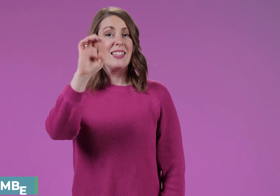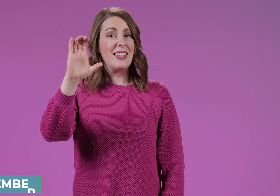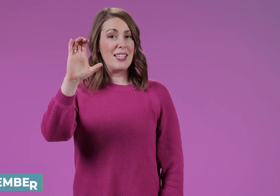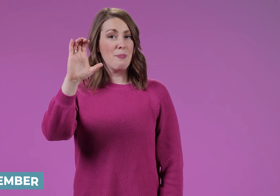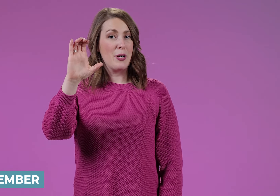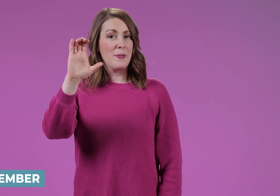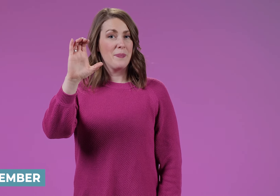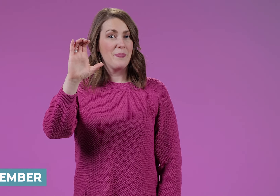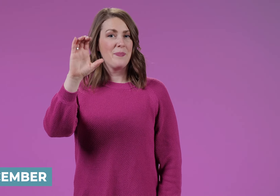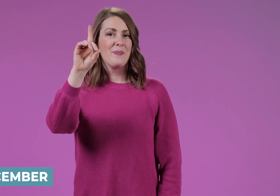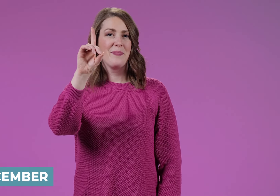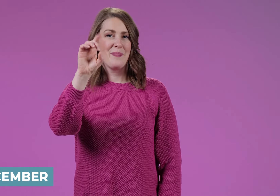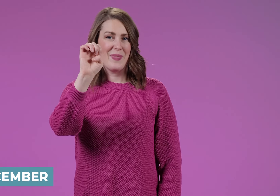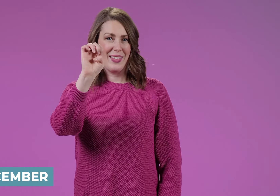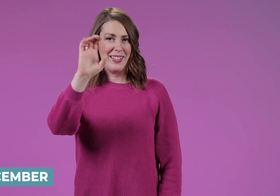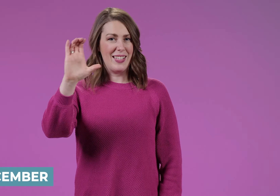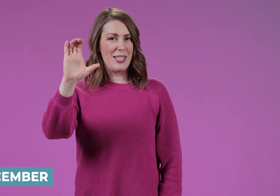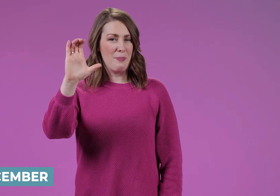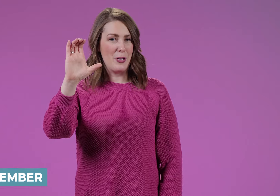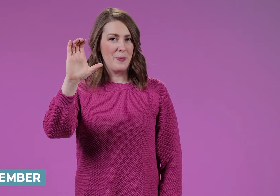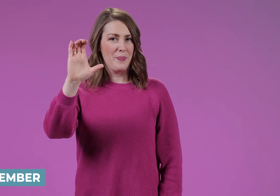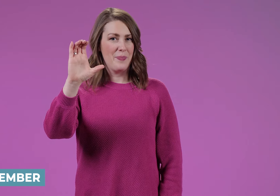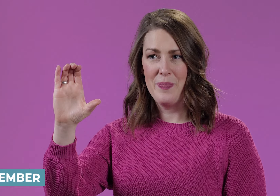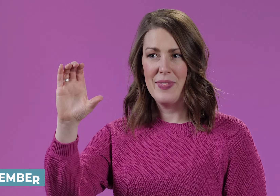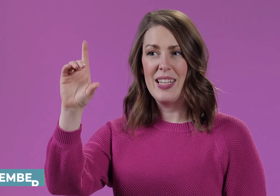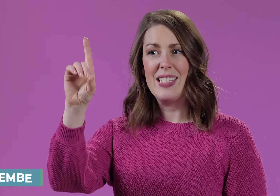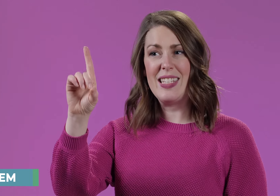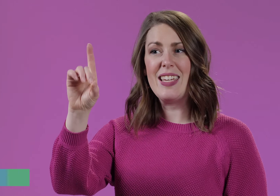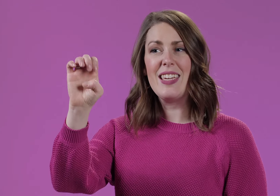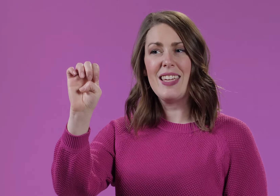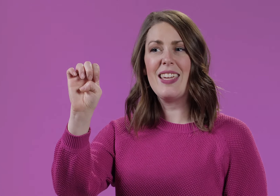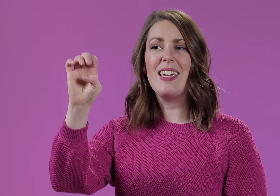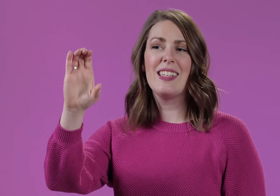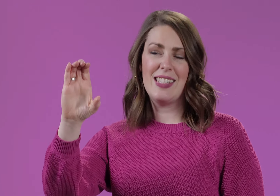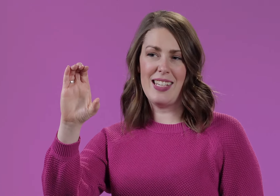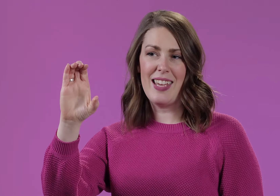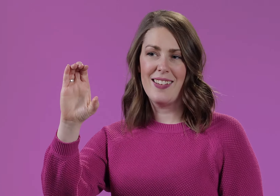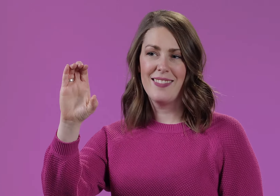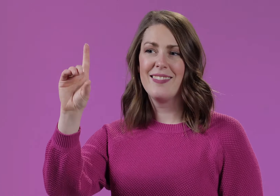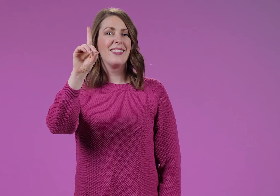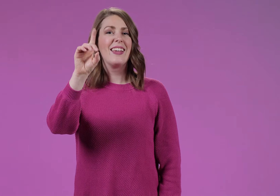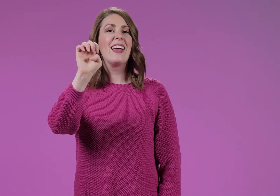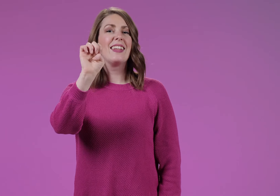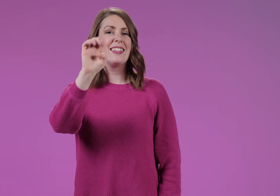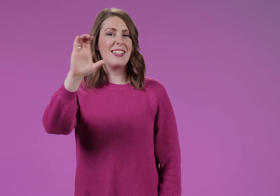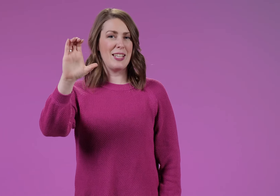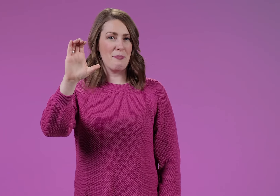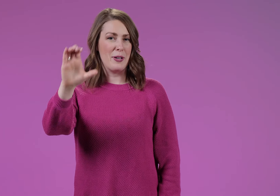DECEMBER DECEMBER D-E-C DECEMBER